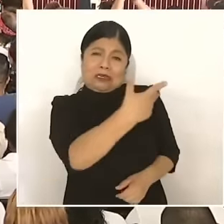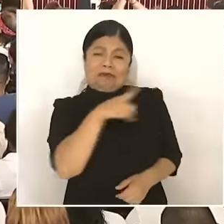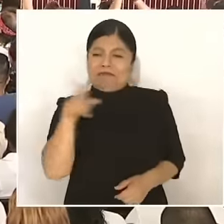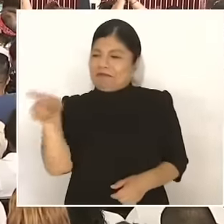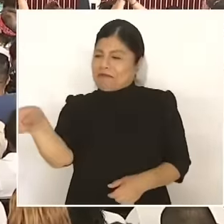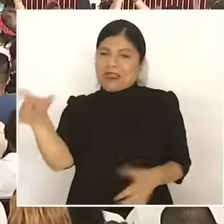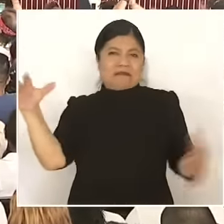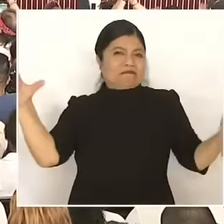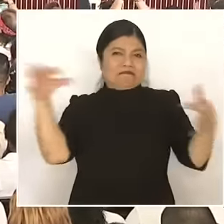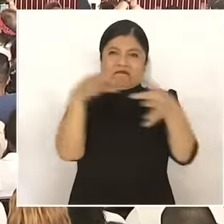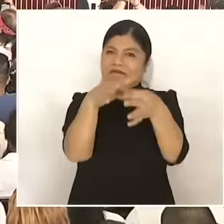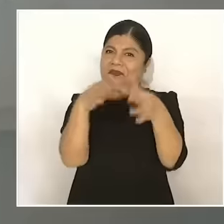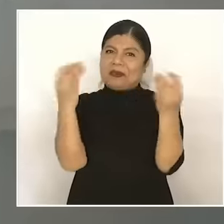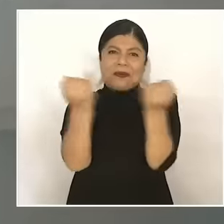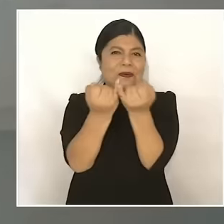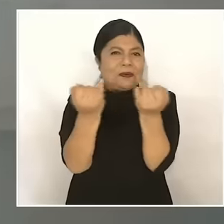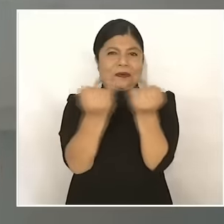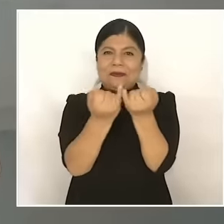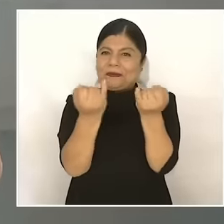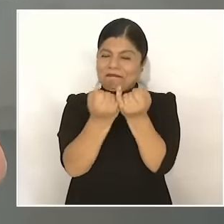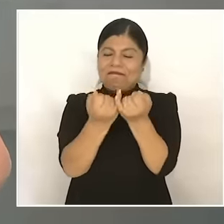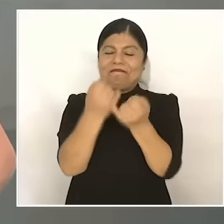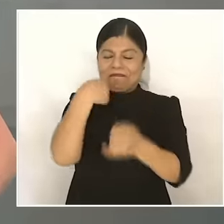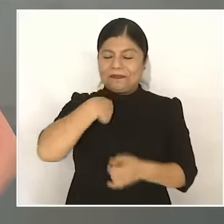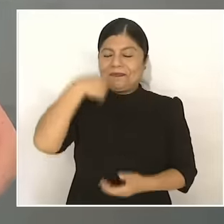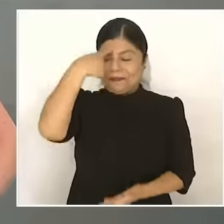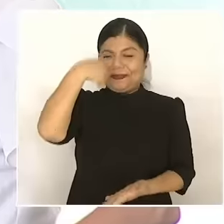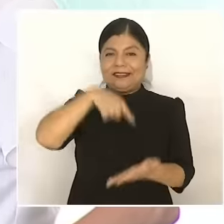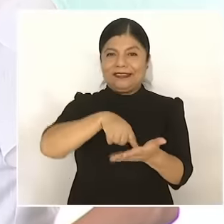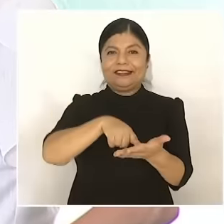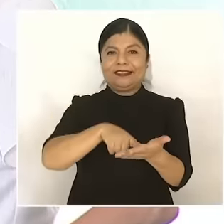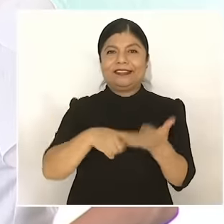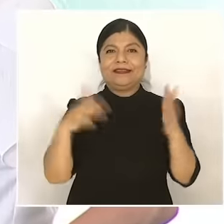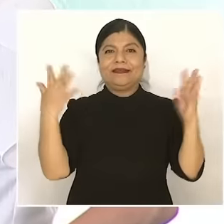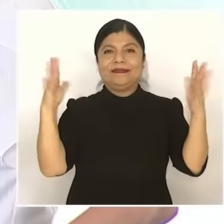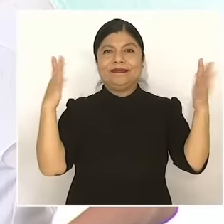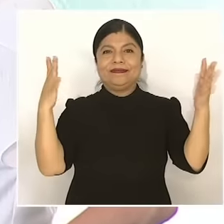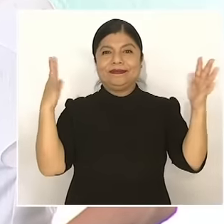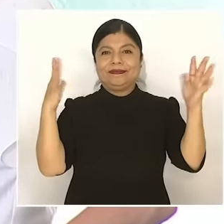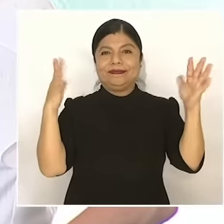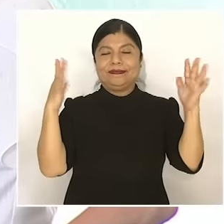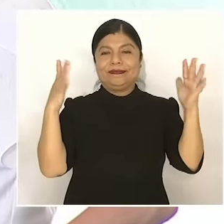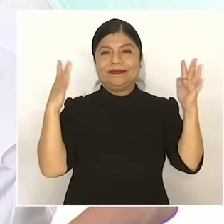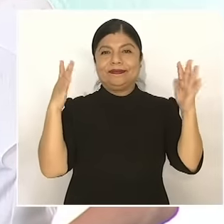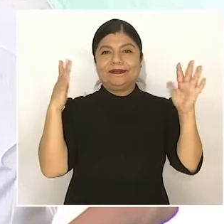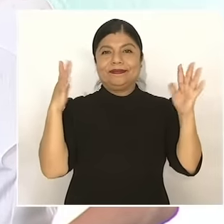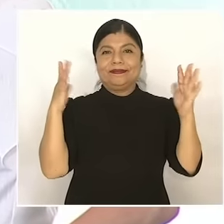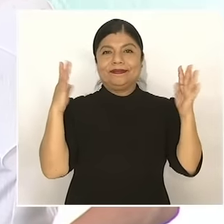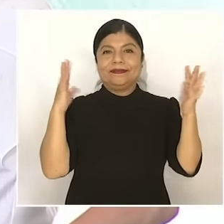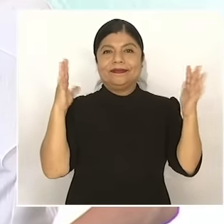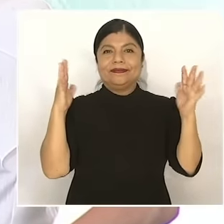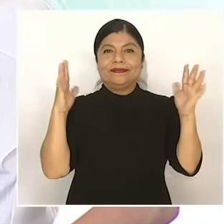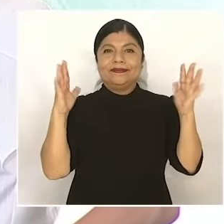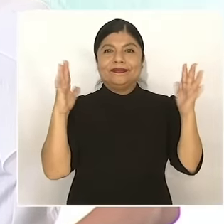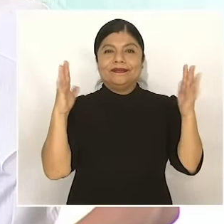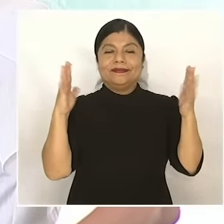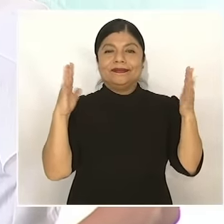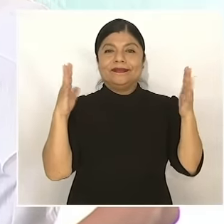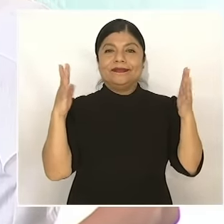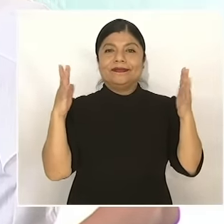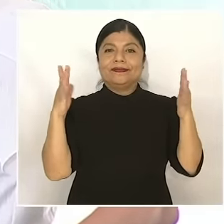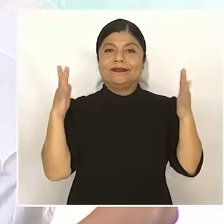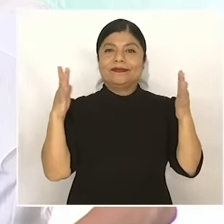great